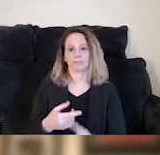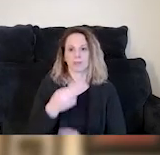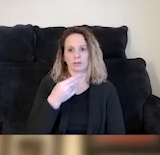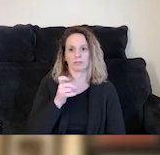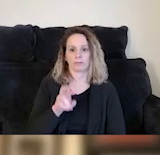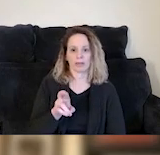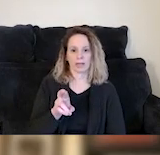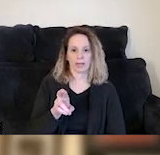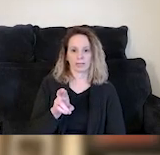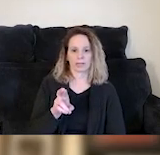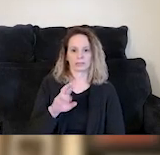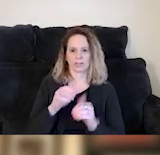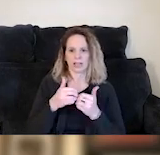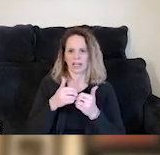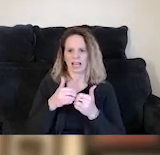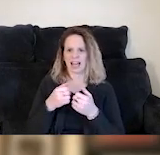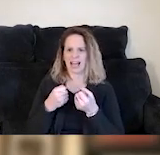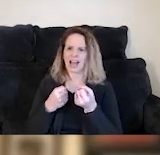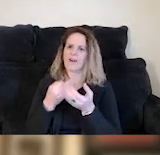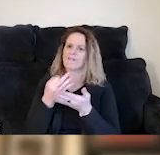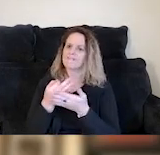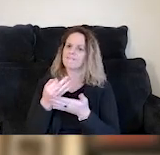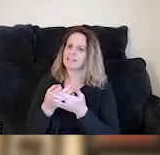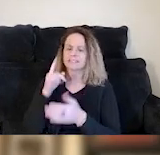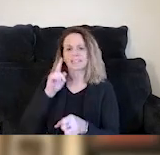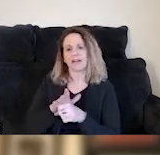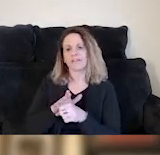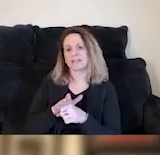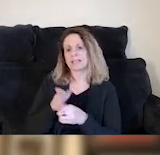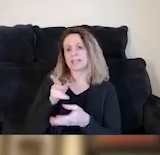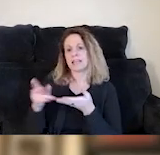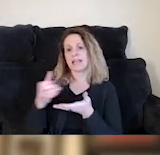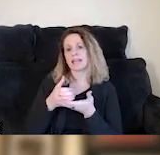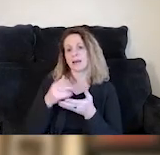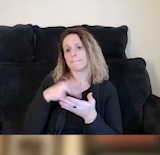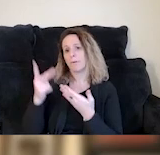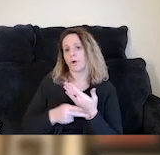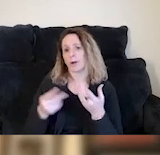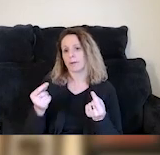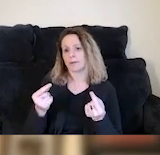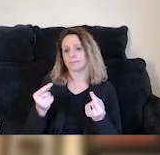"How are you funding your guaranteed income programs?" Our guaranteed income program